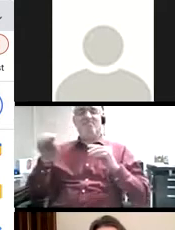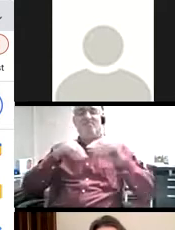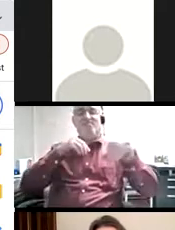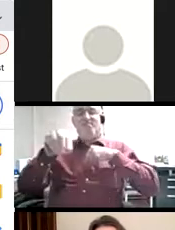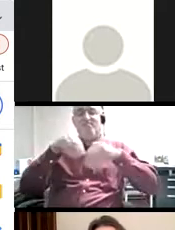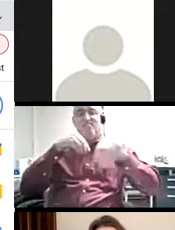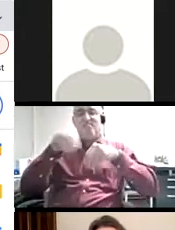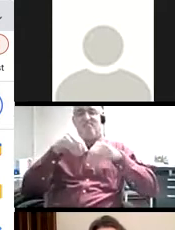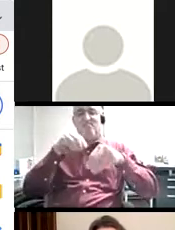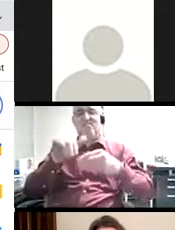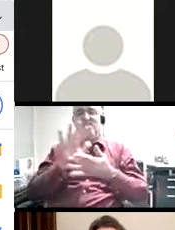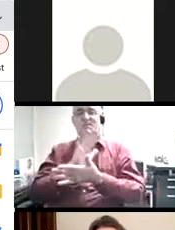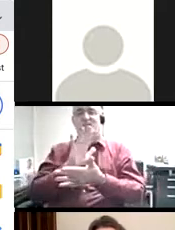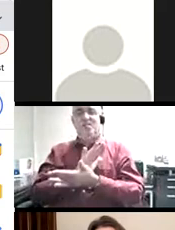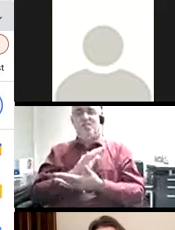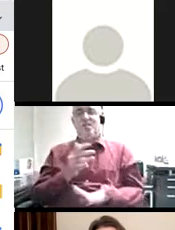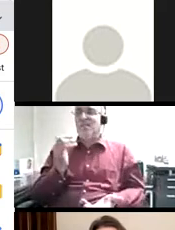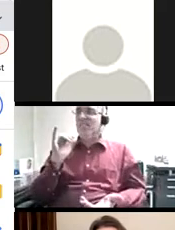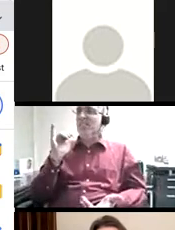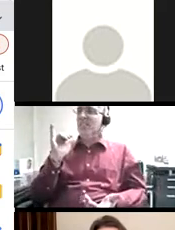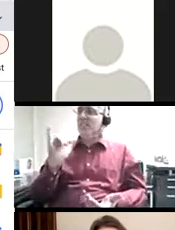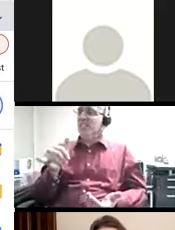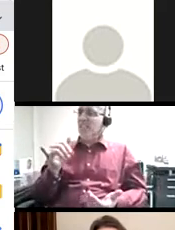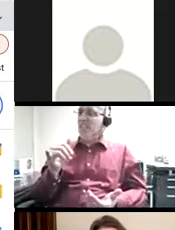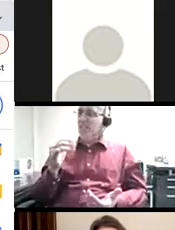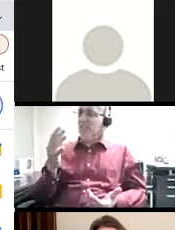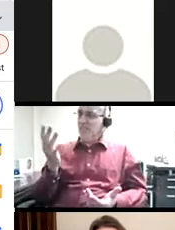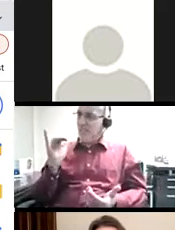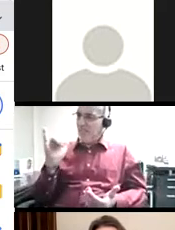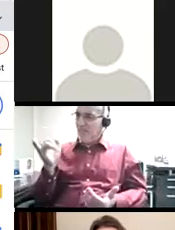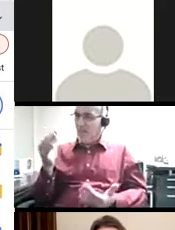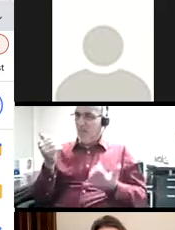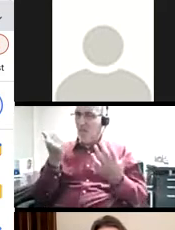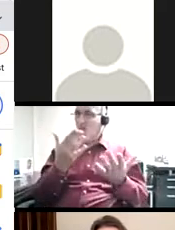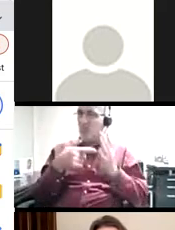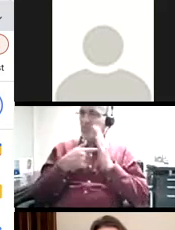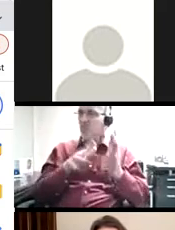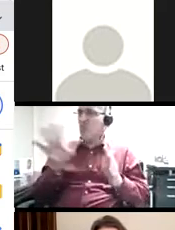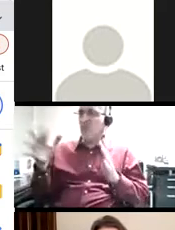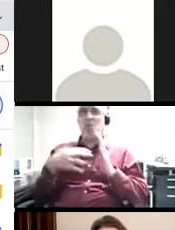and he just ripped it to shreds, and this beautiful offering of vulnerability shifted our space again.